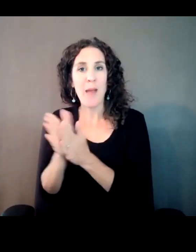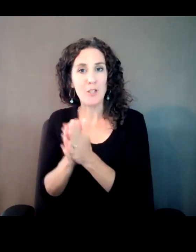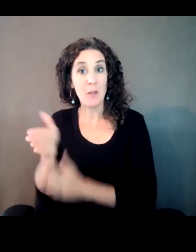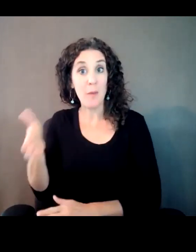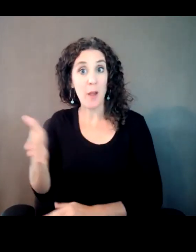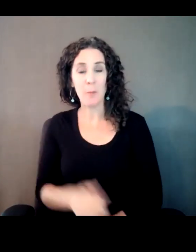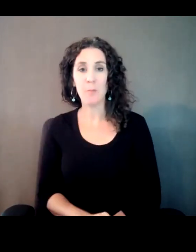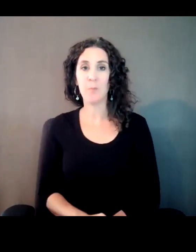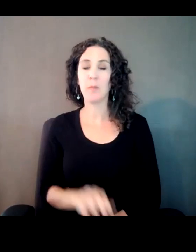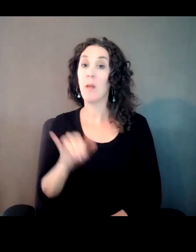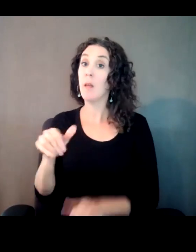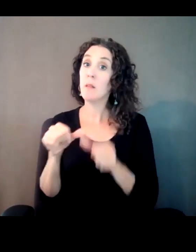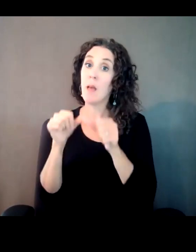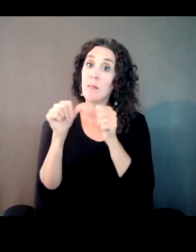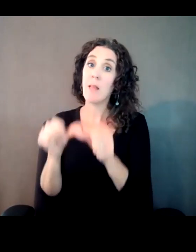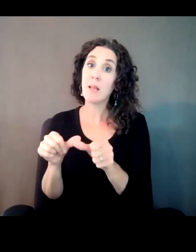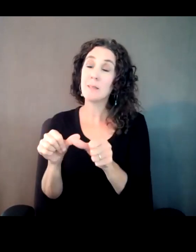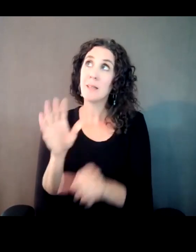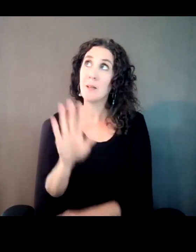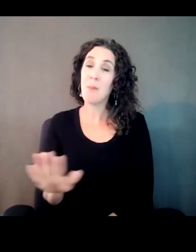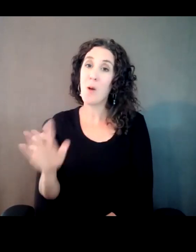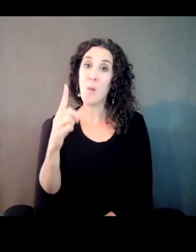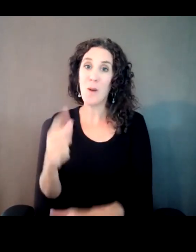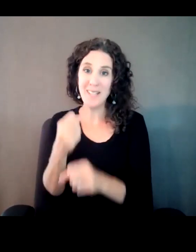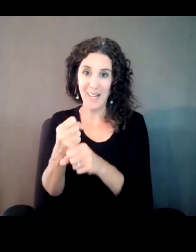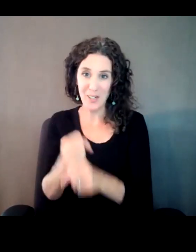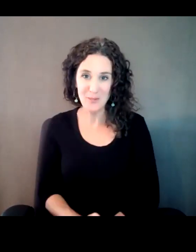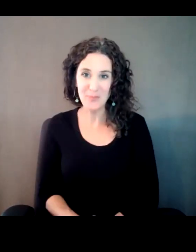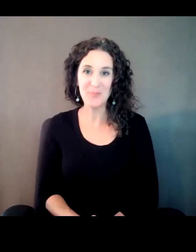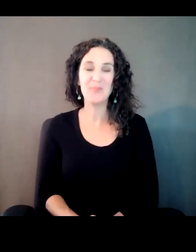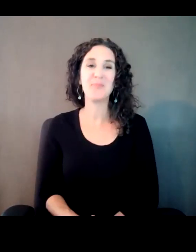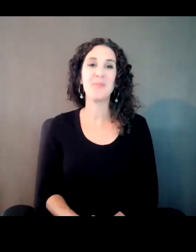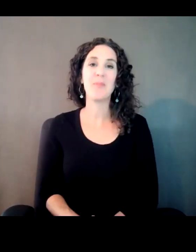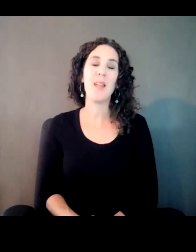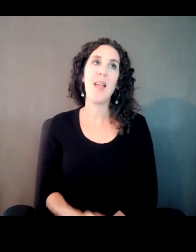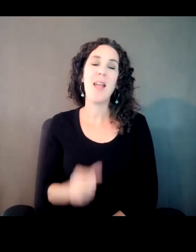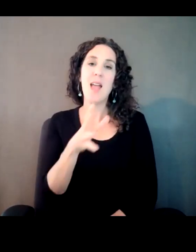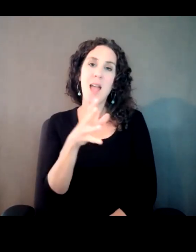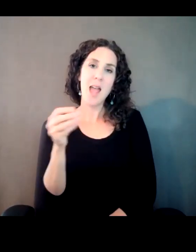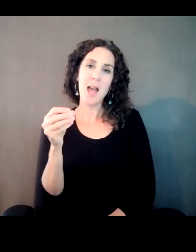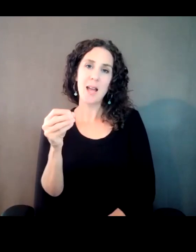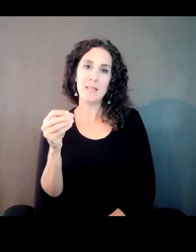And that lasted, you know, for about a year. And it was probably the longest stretch I